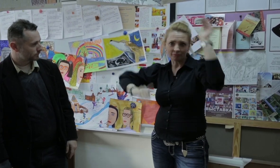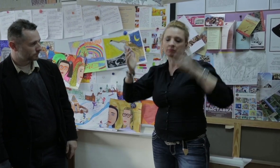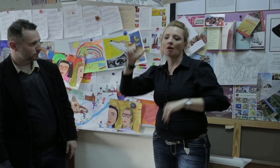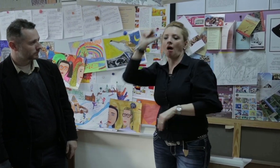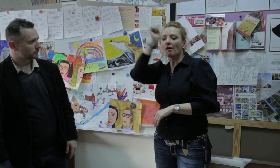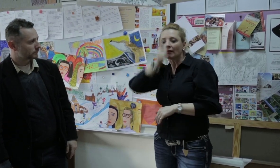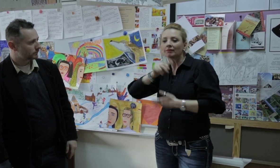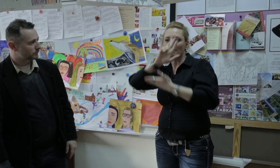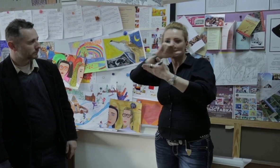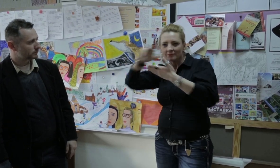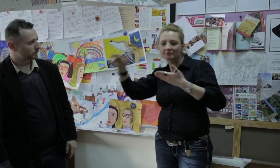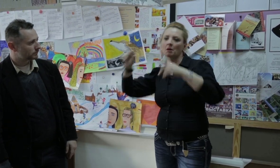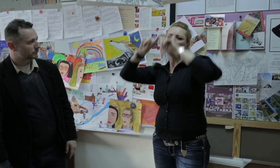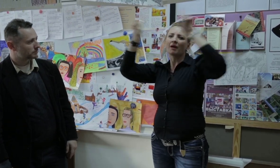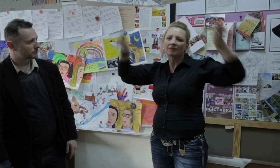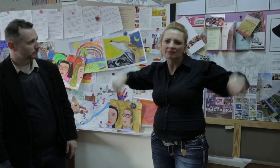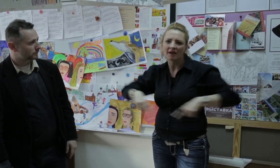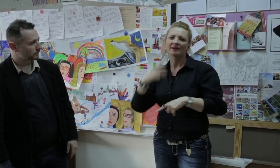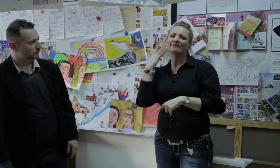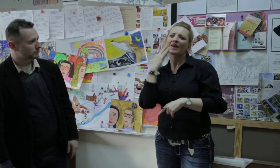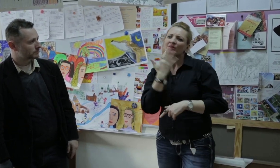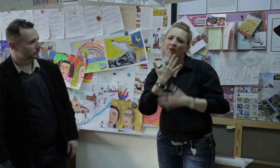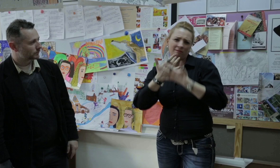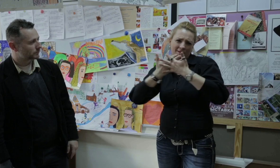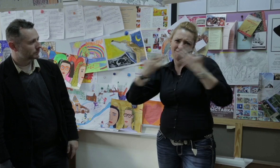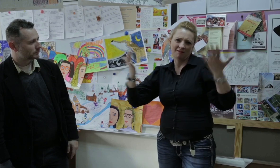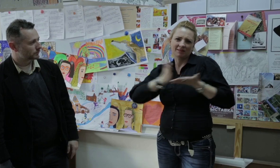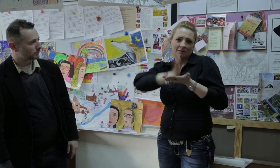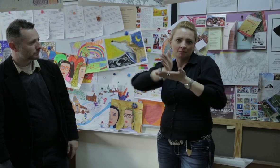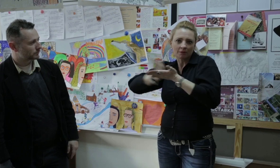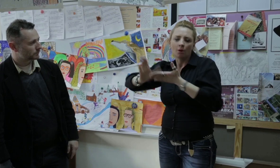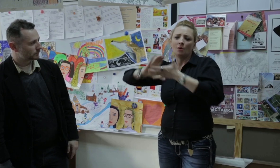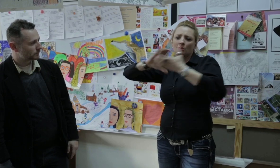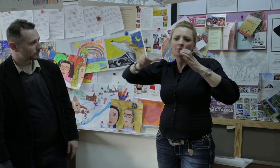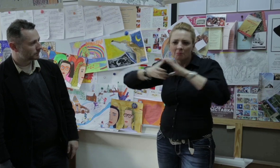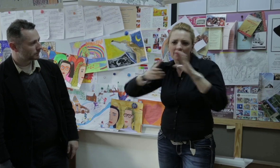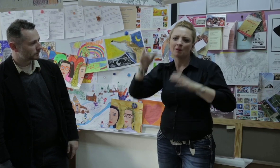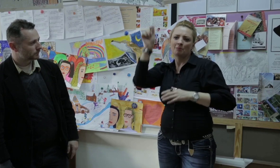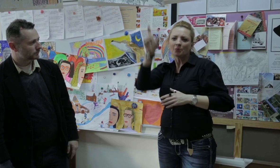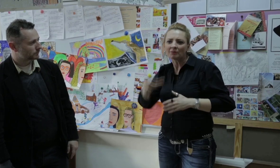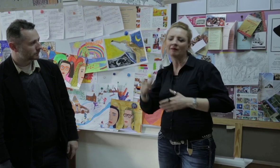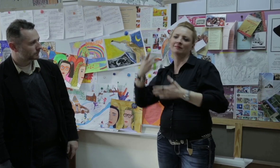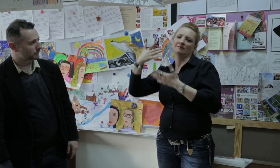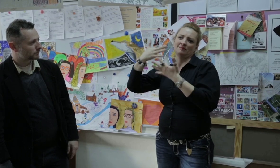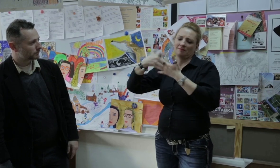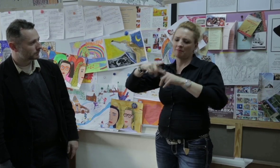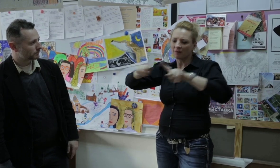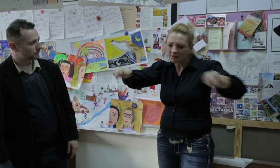Arkady: I was just thinking, if you are able to receive support from the government or sponsorship and put on more shows, what do you see happening in the next five years?